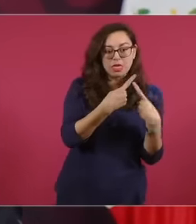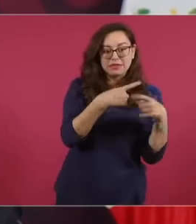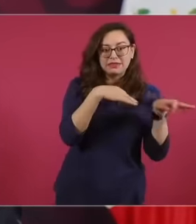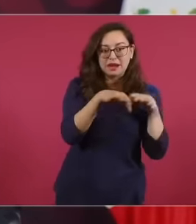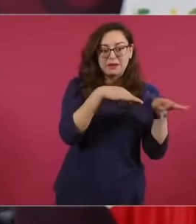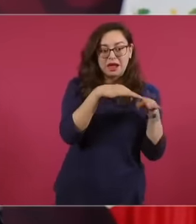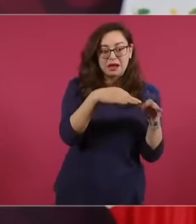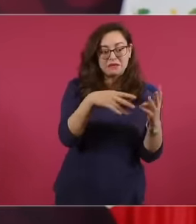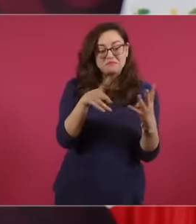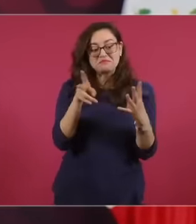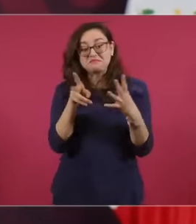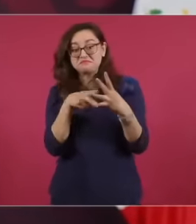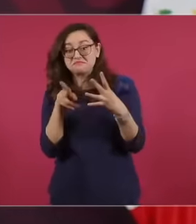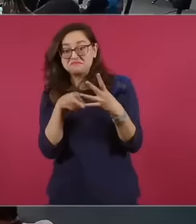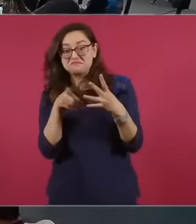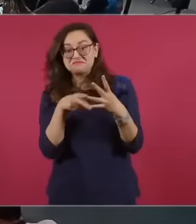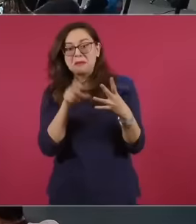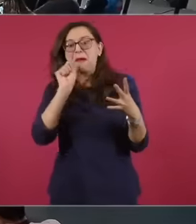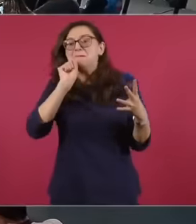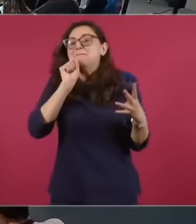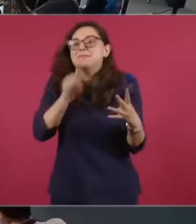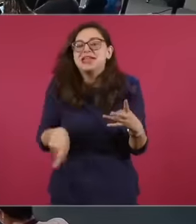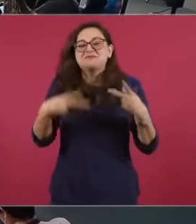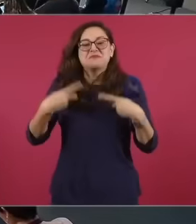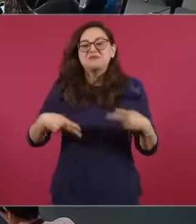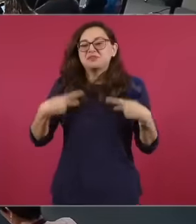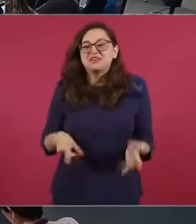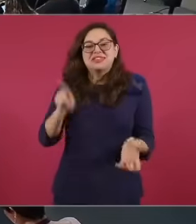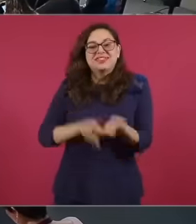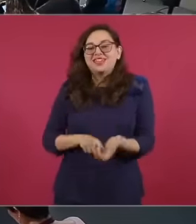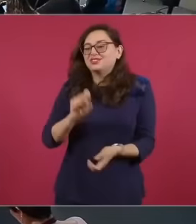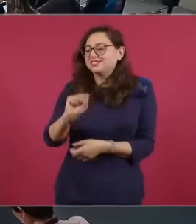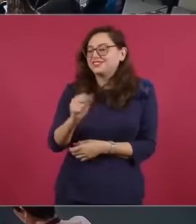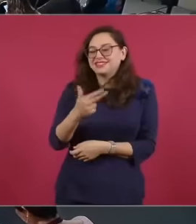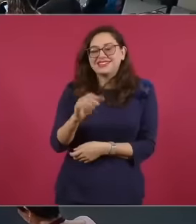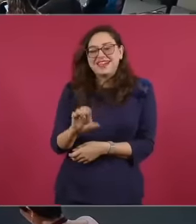until the